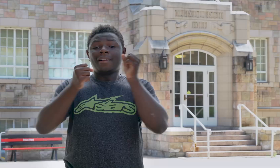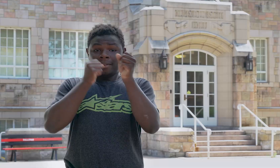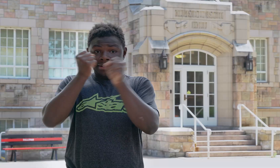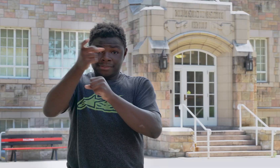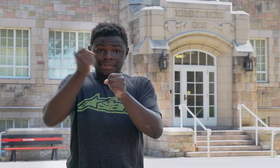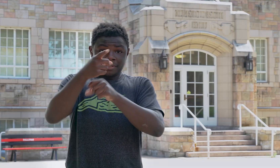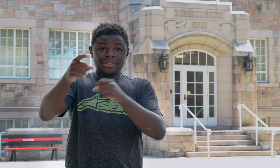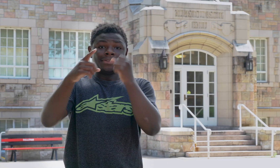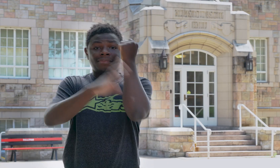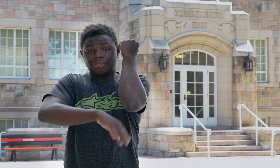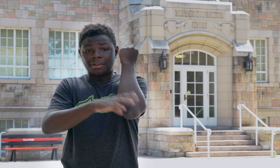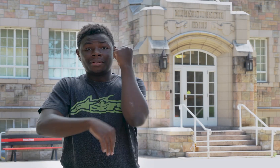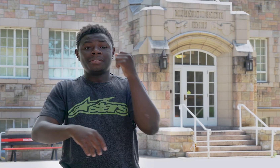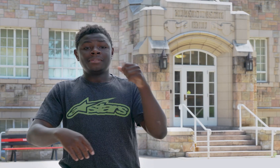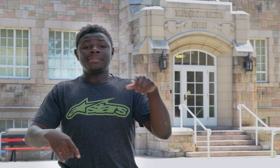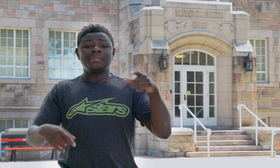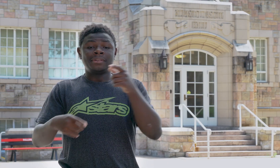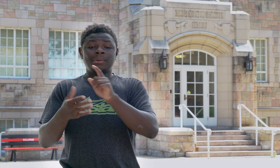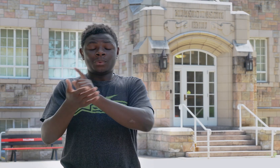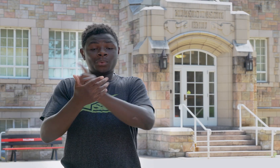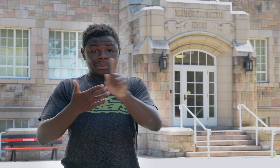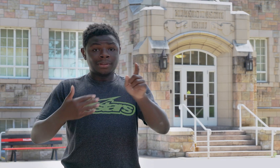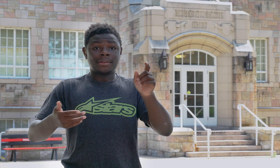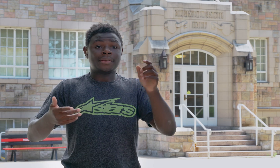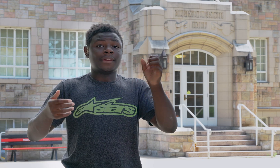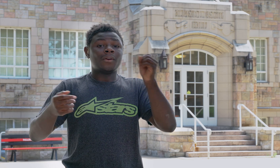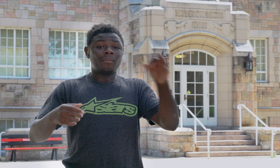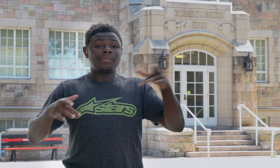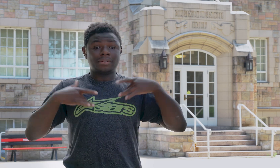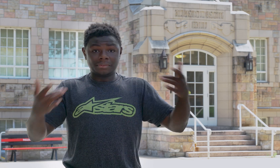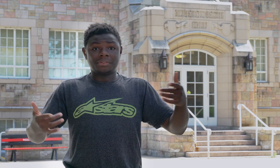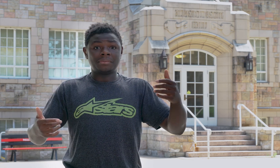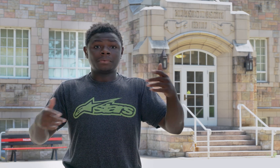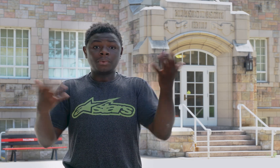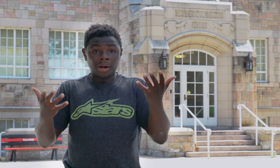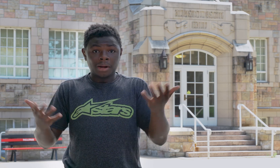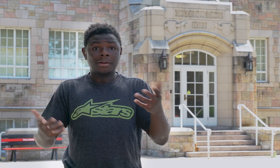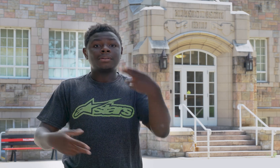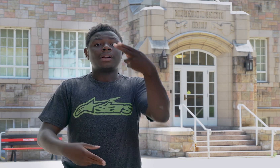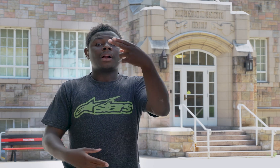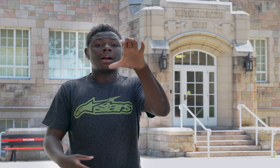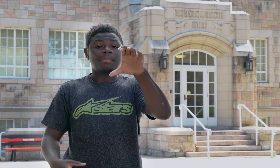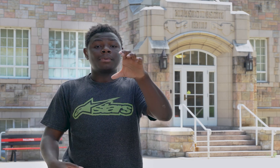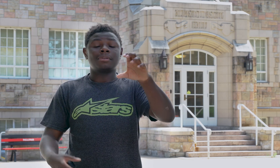Every Fall we have a week of events for homecoming.